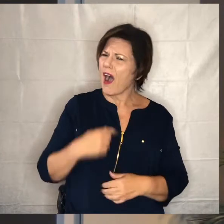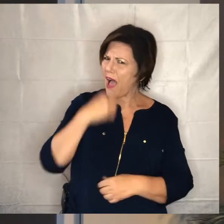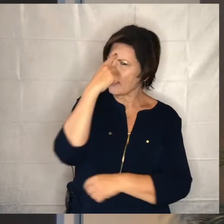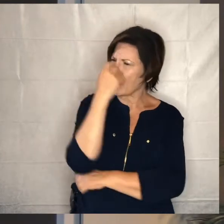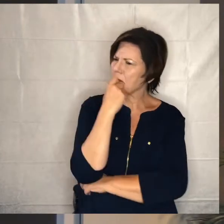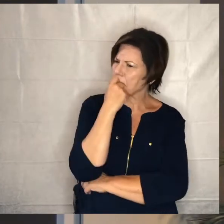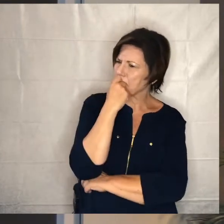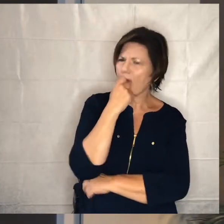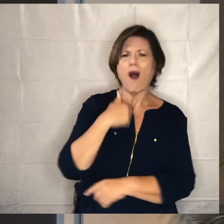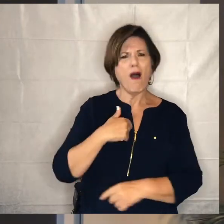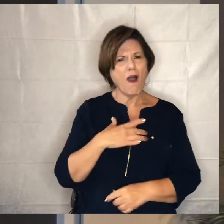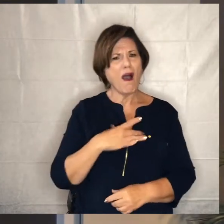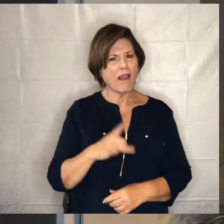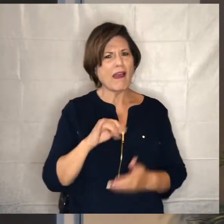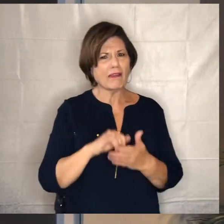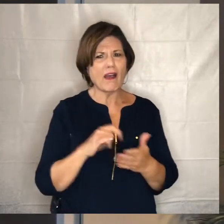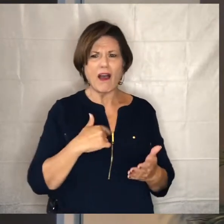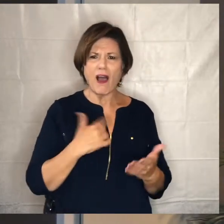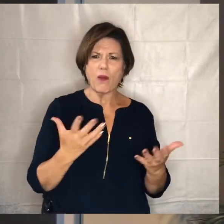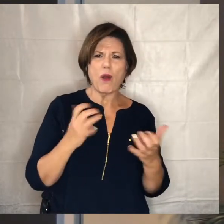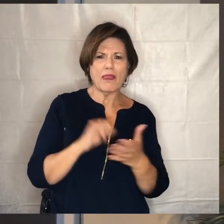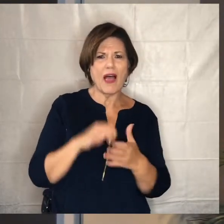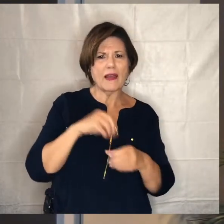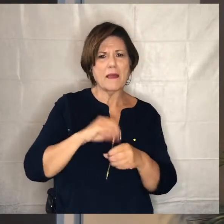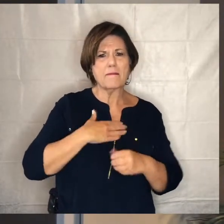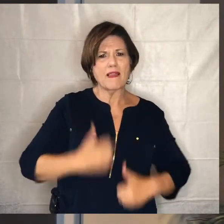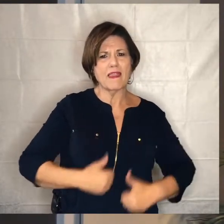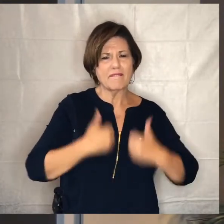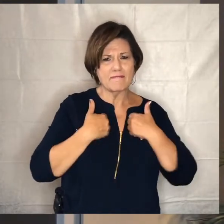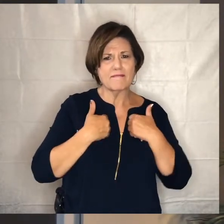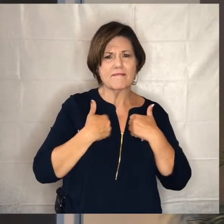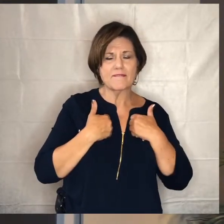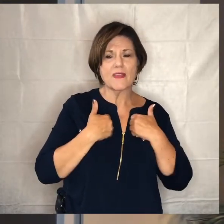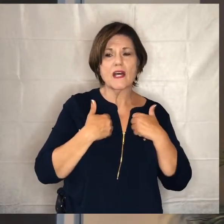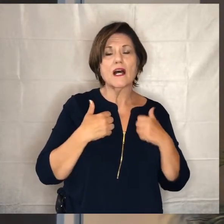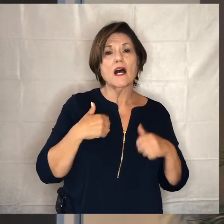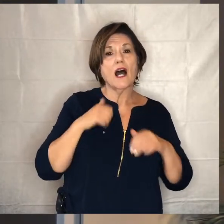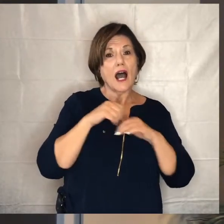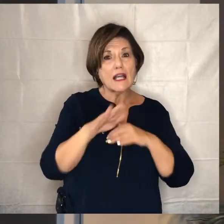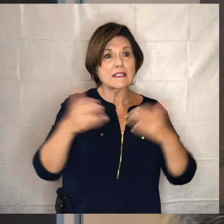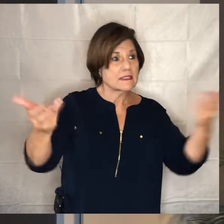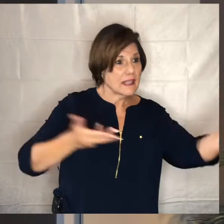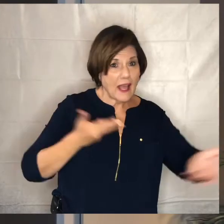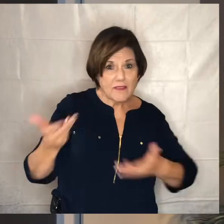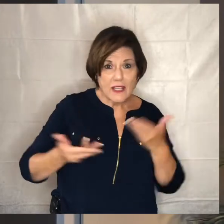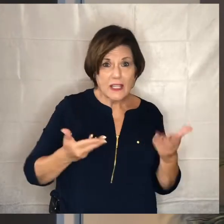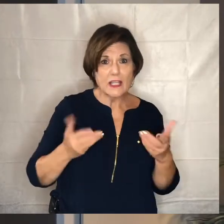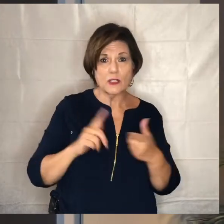that i want to have in my life and so um i sent out invitations to eight